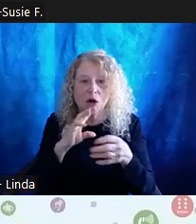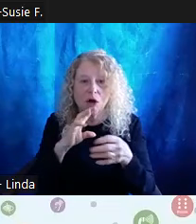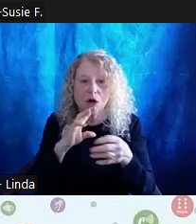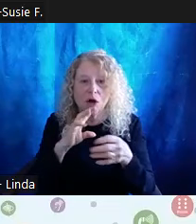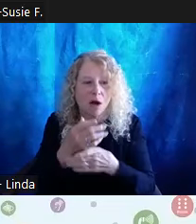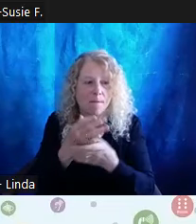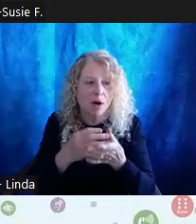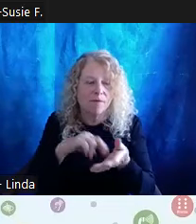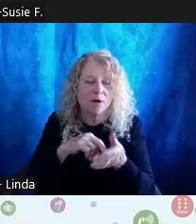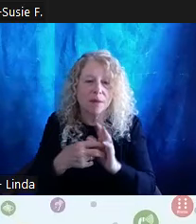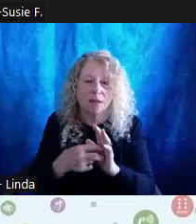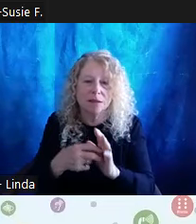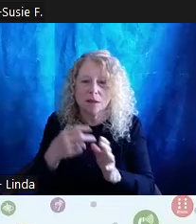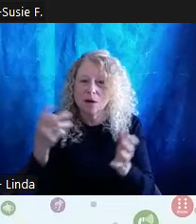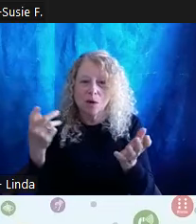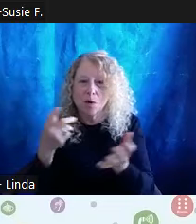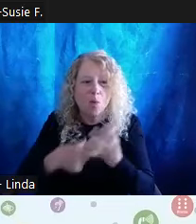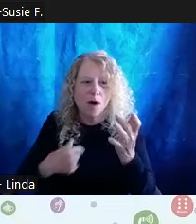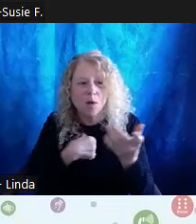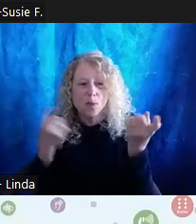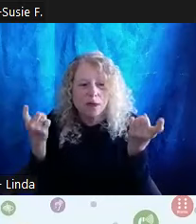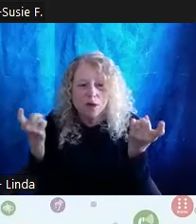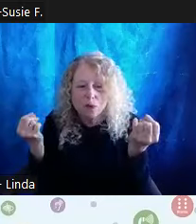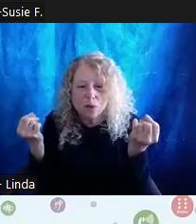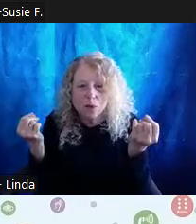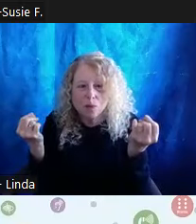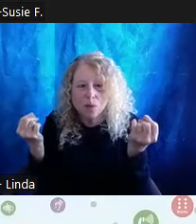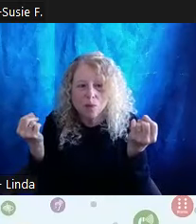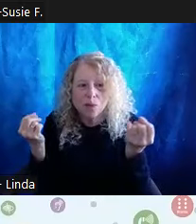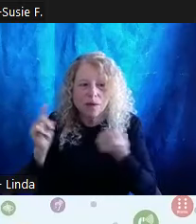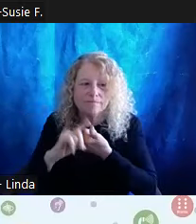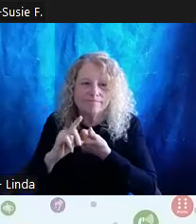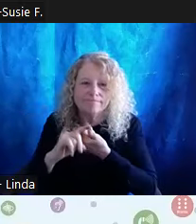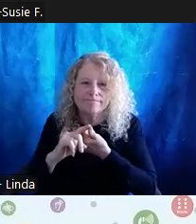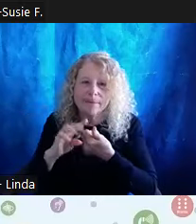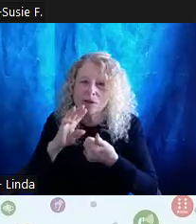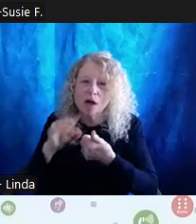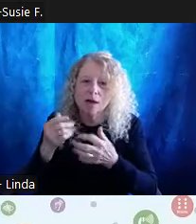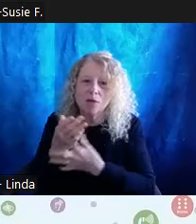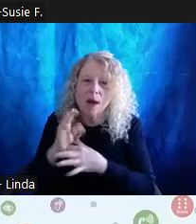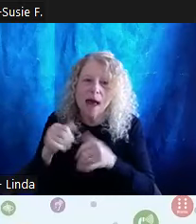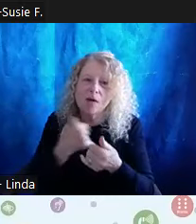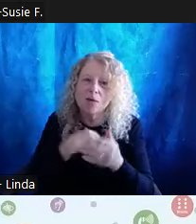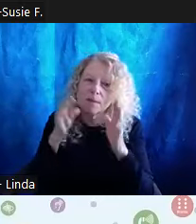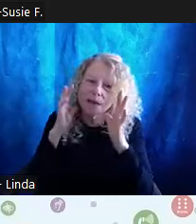what can we do and that's. Talking through how can we pay attention to the privilege that we carry